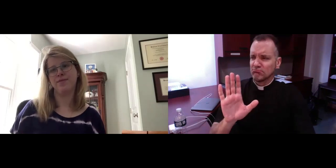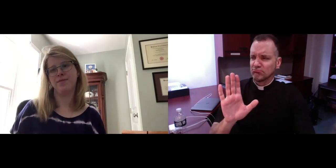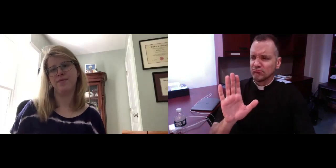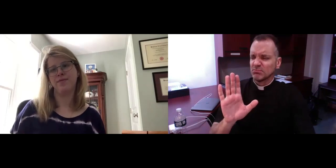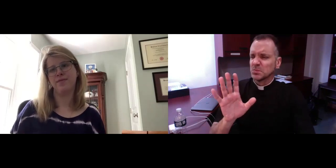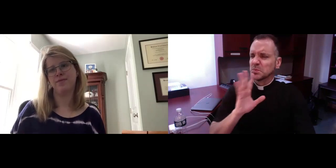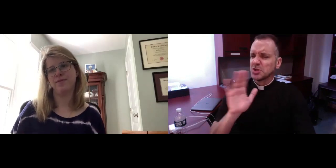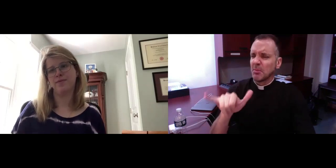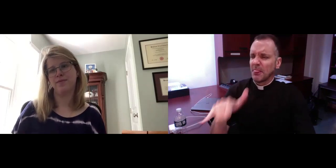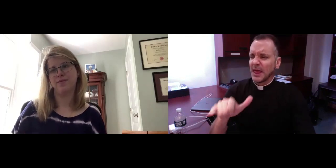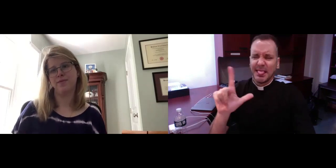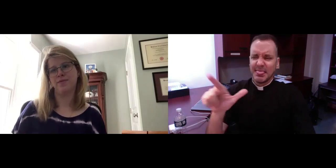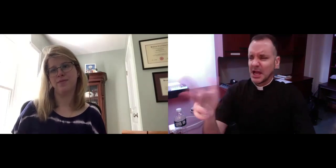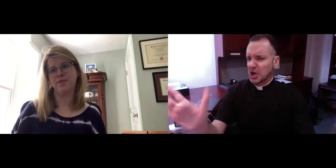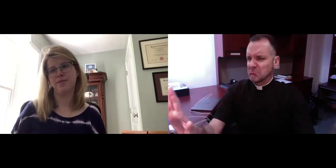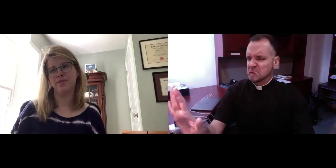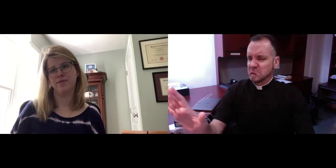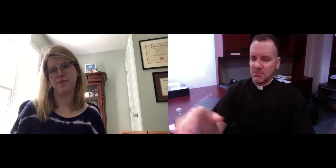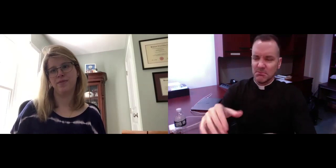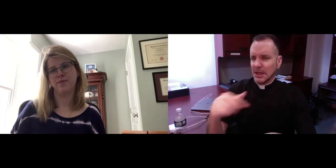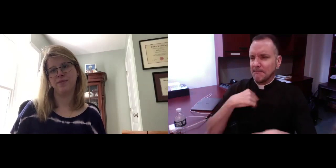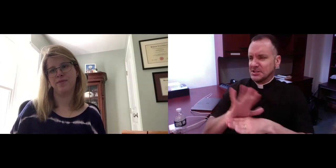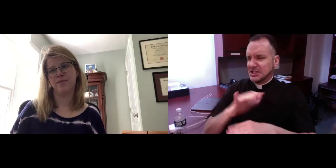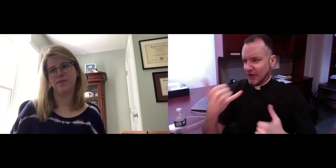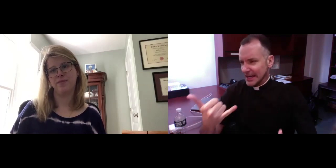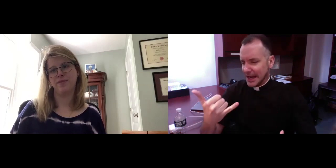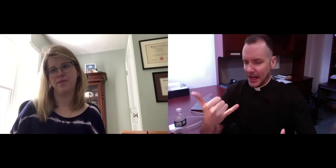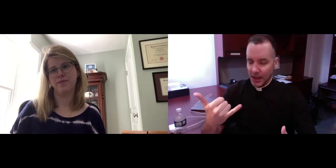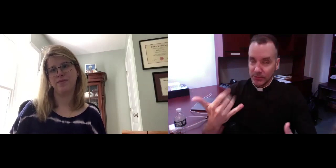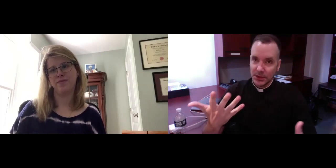time. Instead, they say, "oh we'll talk about that later, I'm too busy right now."